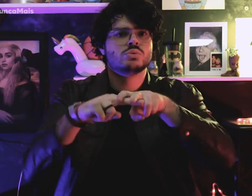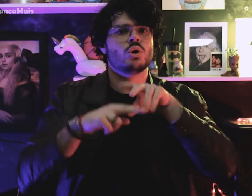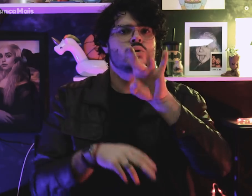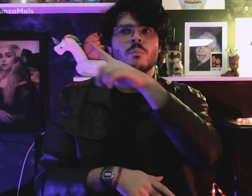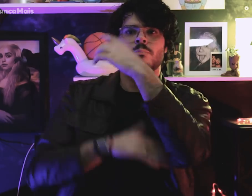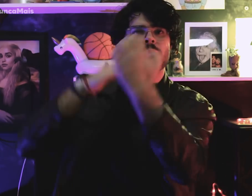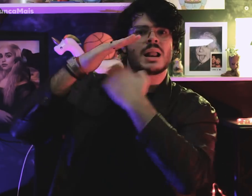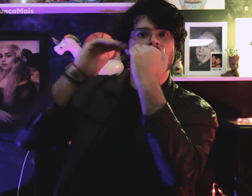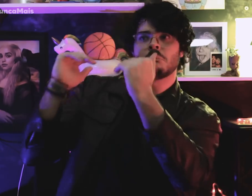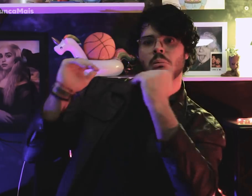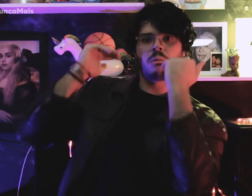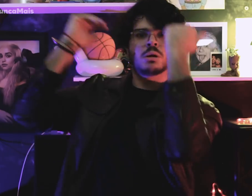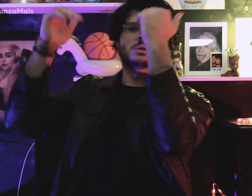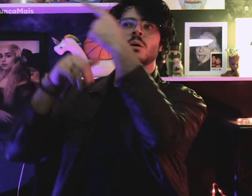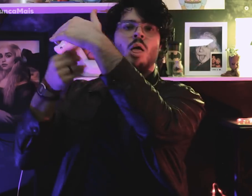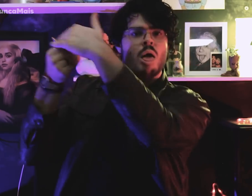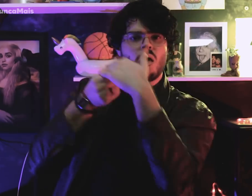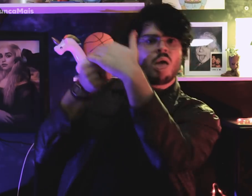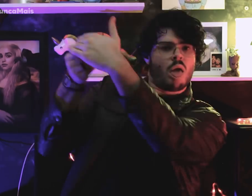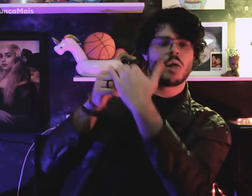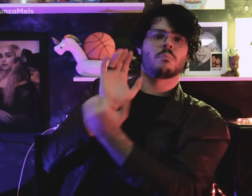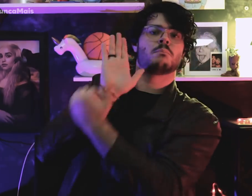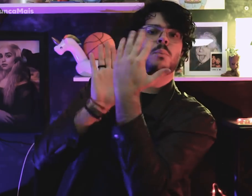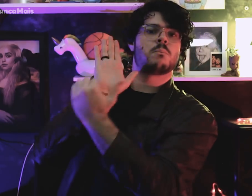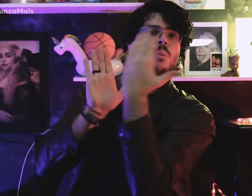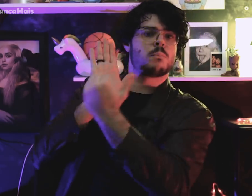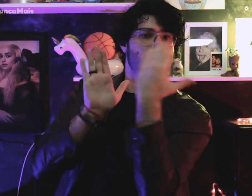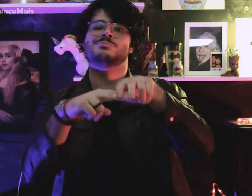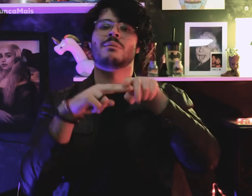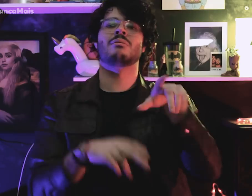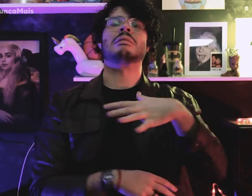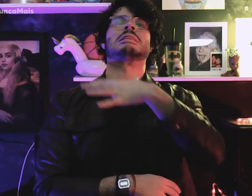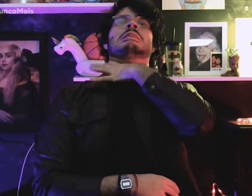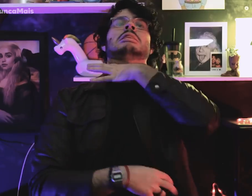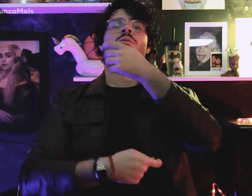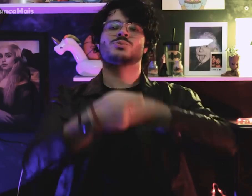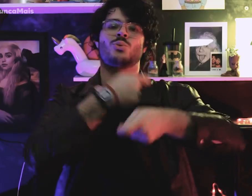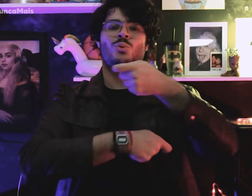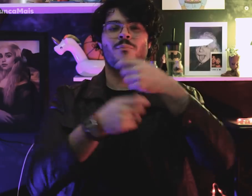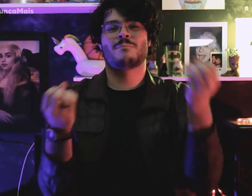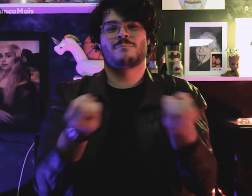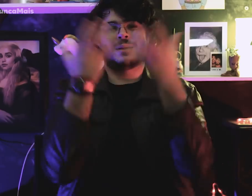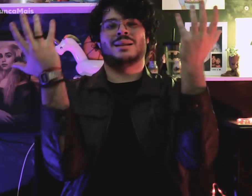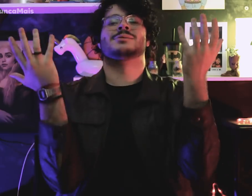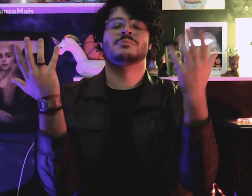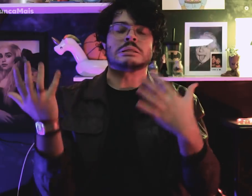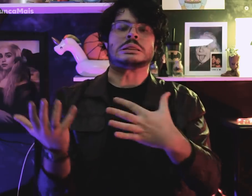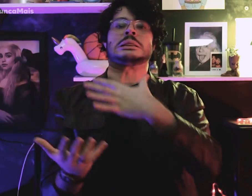por causa da repressão empresarial e da crise do milagre econômico.